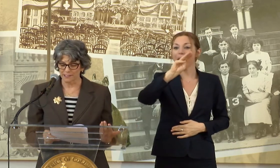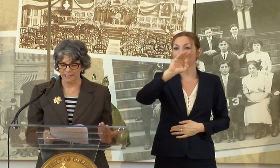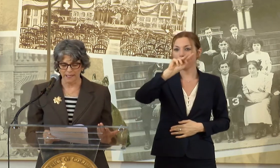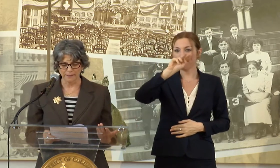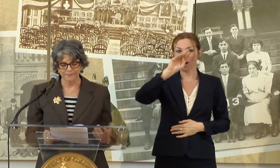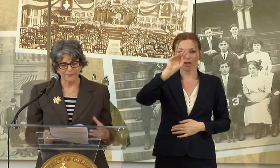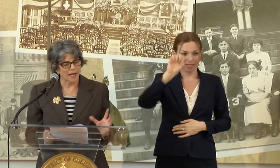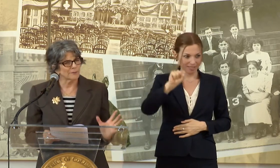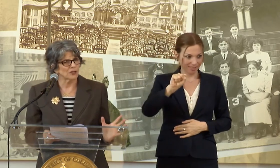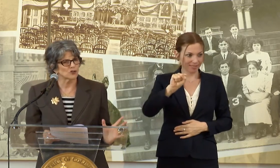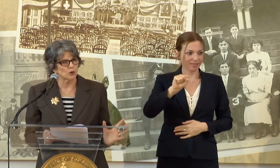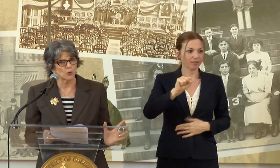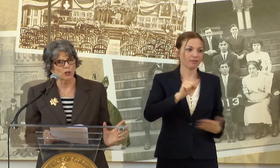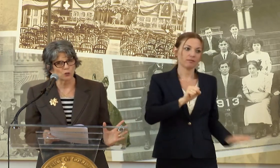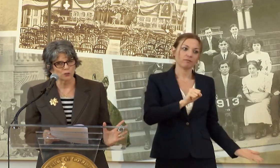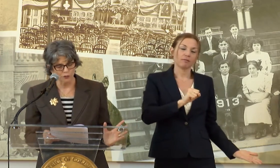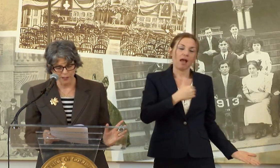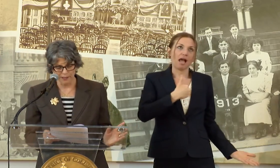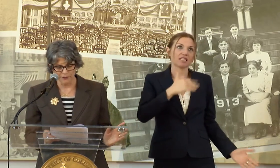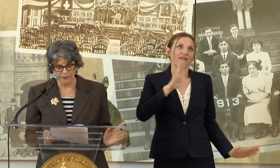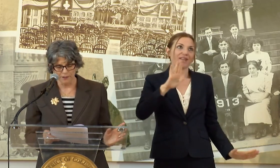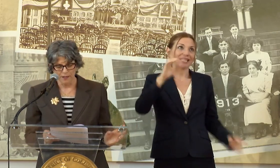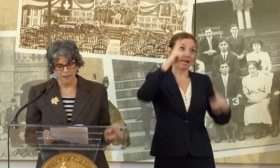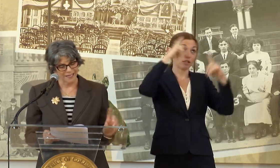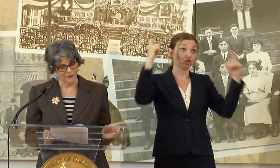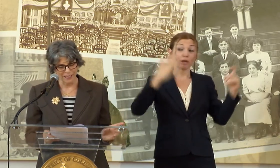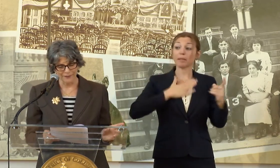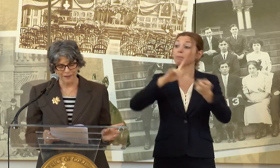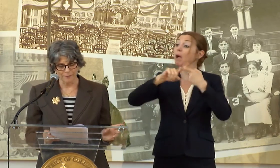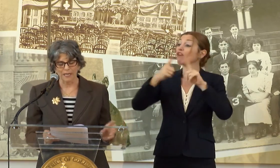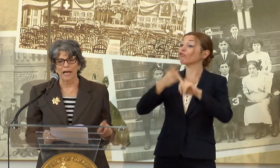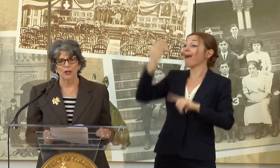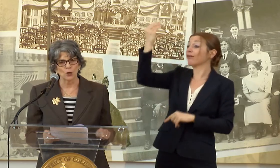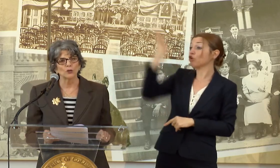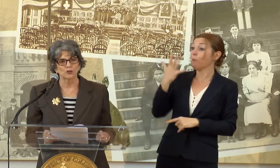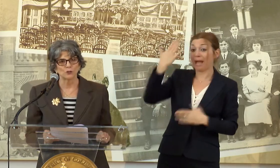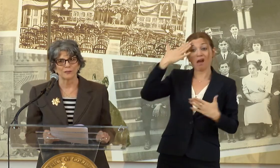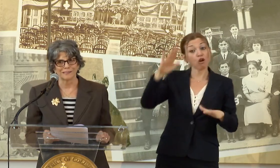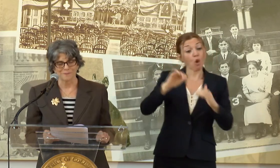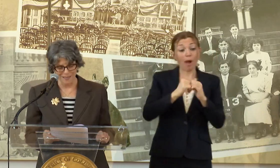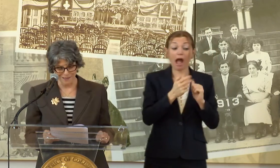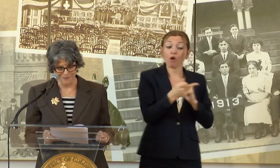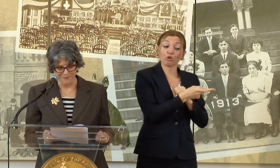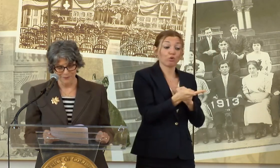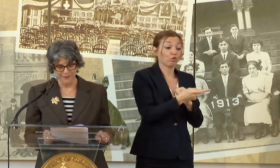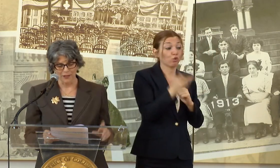SAID I'M NOT SURE WHAT YOU WILL DO TOGETHER, IF ANYTHING, BUT I KNOW YOU TWO NEED TO MEET.